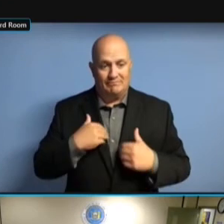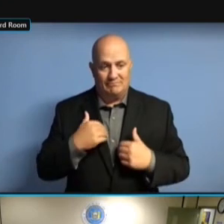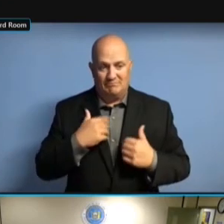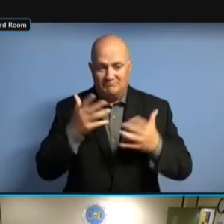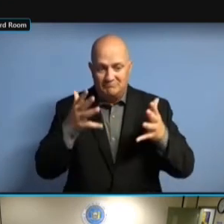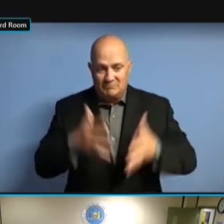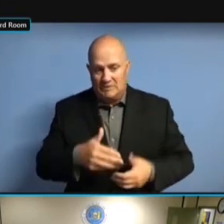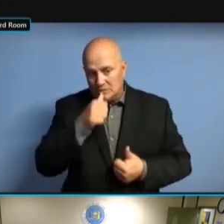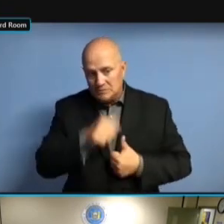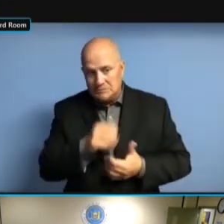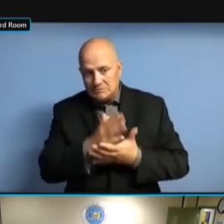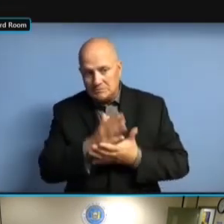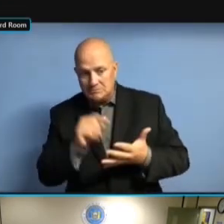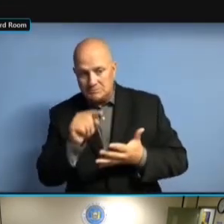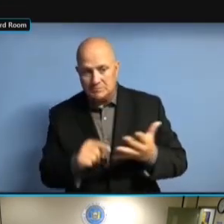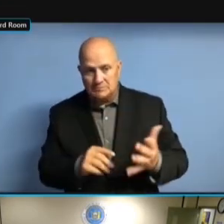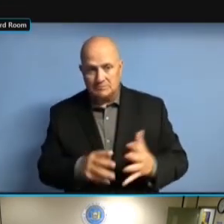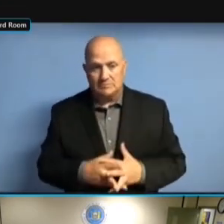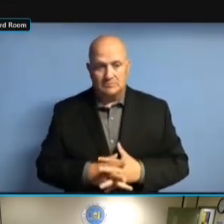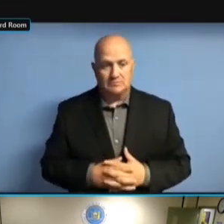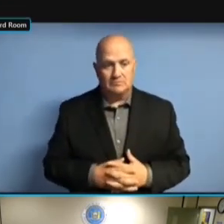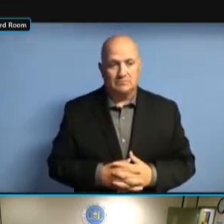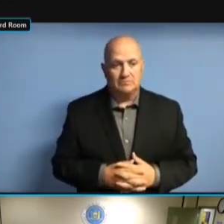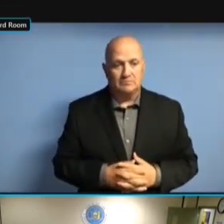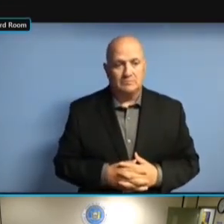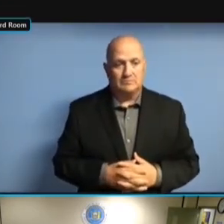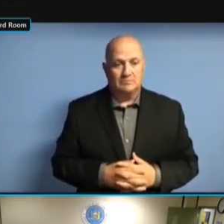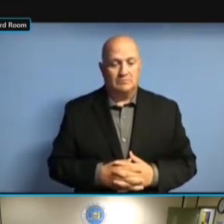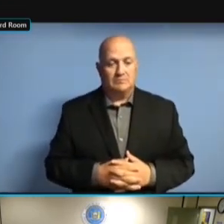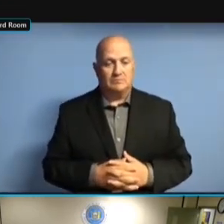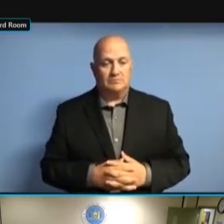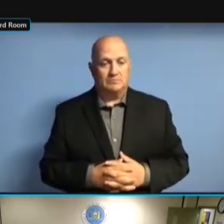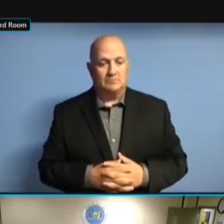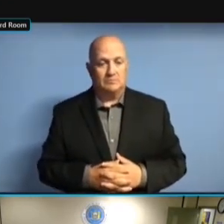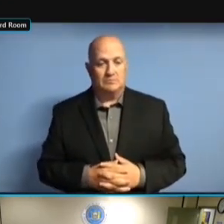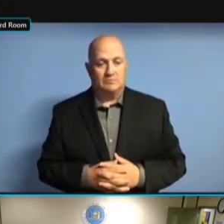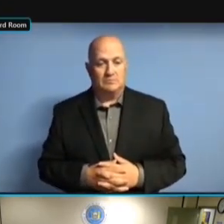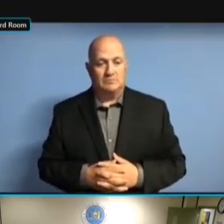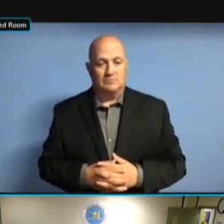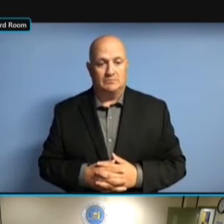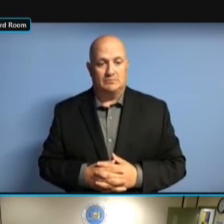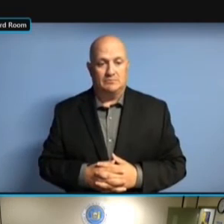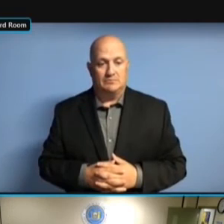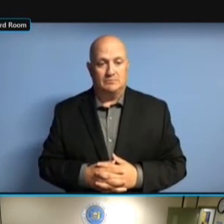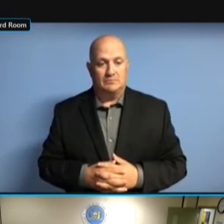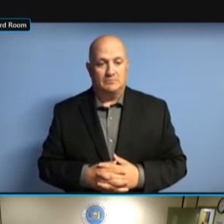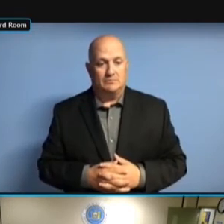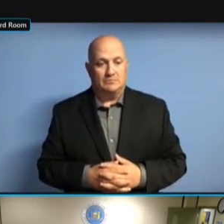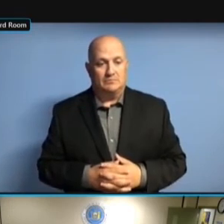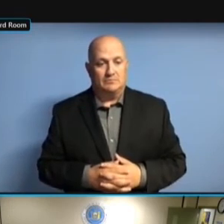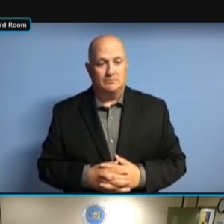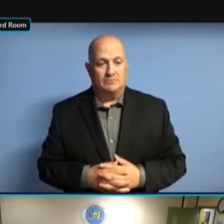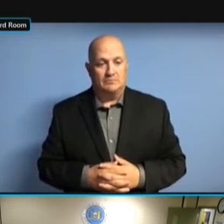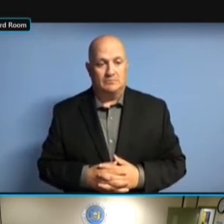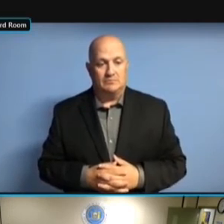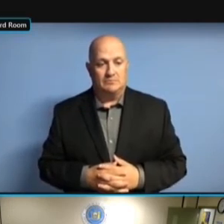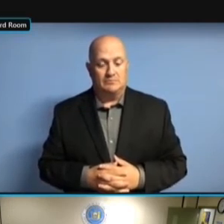AND WE STILL HAVE A FEW MORE LETTERS TO -- WE RECEIVED A LETTERS TO -- WE RECEIVED A LETTERS TO -- WE RECEIVED A VOLUMINOUS LETTERS TO -- WE RECEIVED A VOLUMINOUS AMOUNT LETTERS TO -- WE RECEIVED A VOLUMINOUS AMOUNT OF LETTERS TO -- WE RECEIVED A VOLUMINOUS AMOUNT OF TELEPHONE VOLUMINOUS AMOUNT OF TELEPHONE VOLUMINOUS AMOUNT OF TELEPHONE CALLS. CALLS. CALLS. I CALLS. I HAVE CALLS. I HAVE ON CALLS. I HAVE ON THIS CALLS. I HAVE ON THIS 148 CALLS. I HAVE ON THIS 148 BUT CALLS. I HAVE ON THIS 148 BUT I CALLS. I HAVE ON THIS 148 BUT I KNOW I HAVE ON THIS 148 BUT I KNOW I HAVE ON THIS 148 BUT I KNOW THAT I HAVE ON THIS 148 BUT I KNOW THAT NUMBER I HAVE ON THIS 148 BUT I KNOW THAT NUMBER WAS I HAVE ON THIS 148 BUT I KNOW THAT NUMBER WAS MUCH, I HAVE ON THIS 148 BUT I KNOW THAT NUMBER WAS MUCH, MUCH